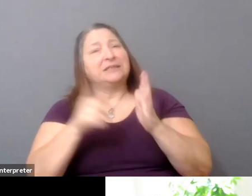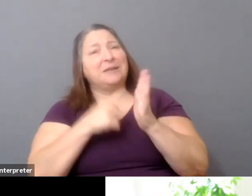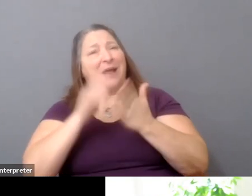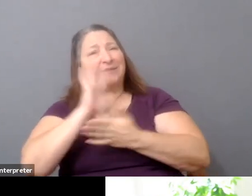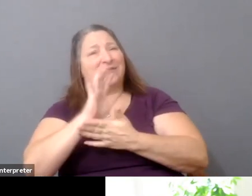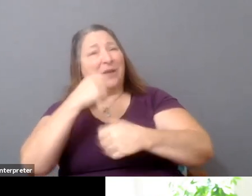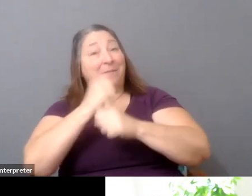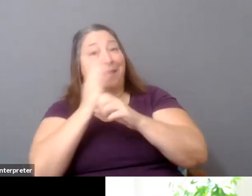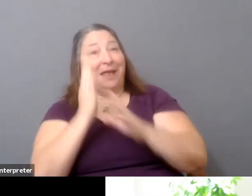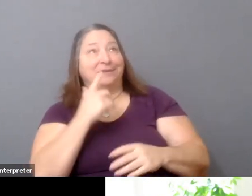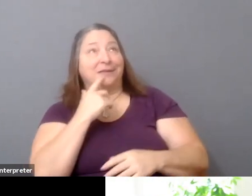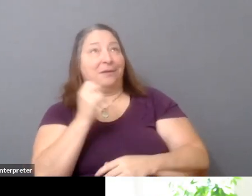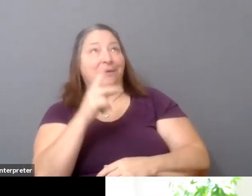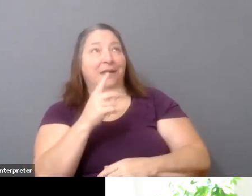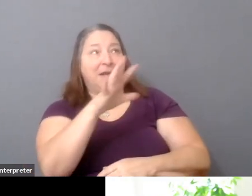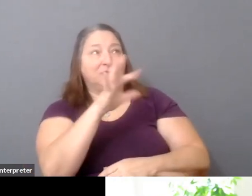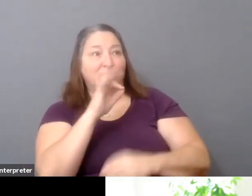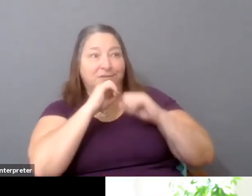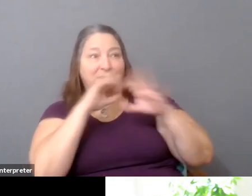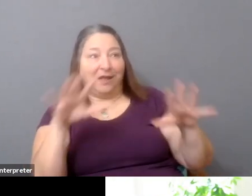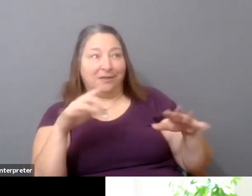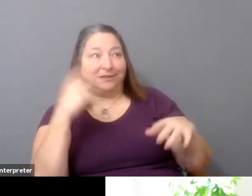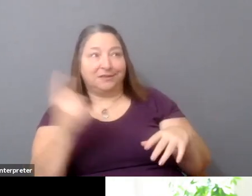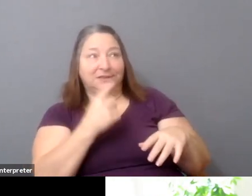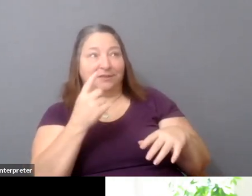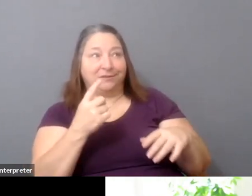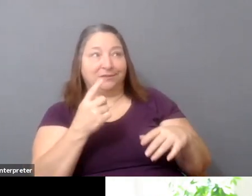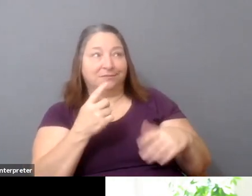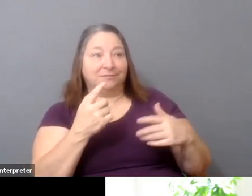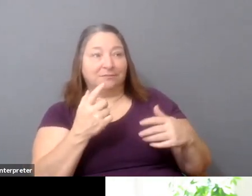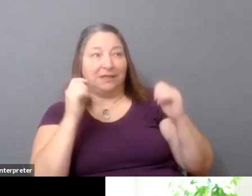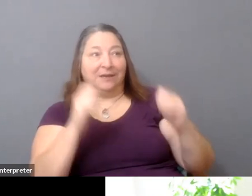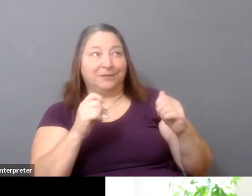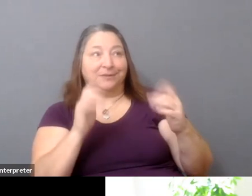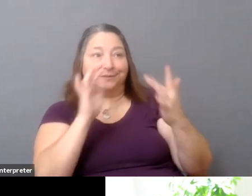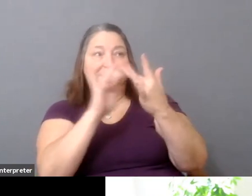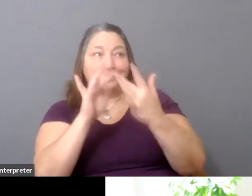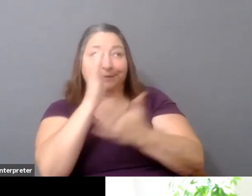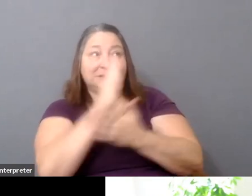to gain access to audiences because there is this monopoly on attention that's been built--